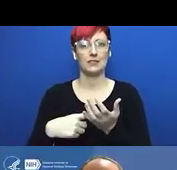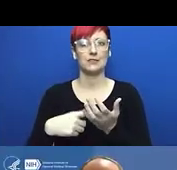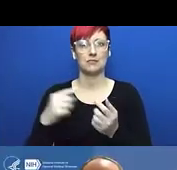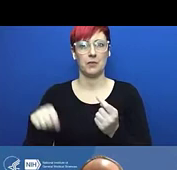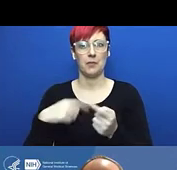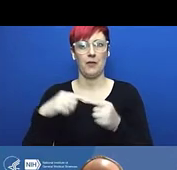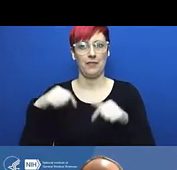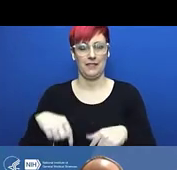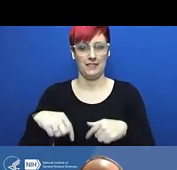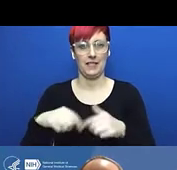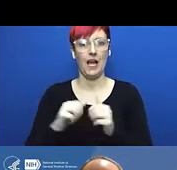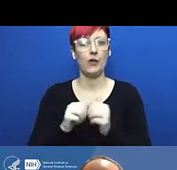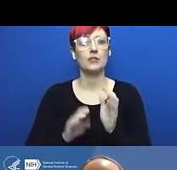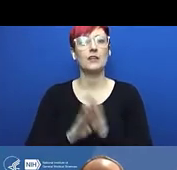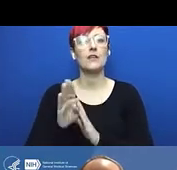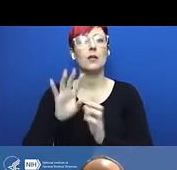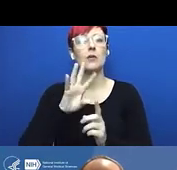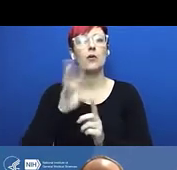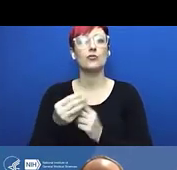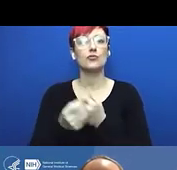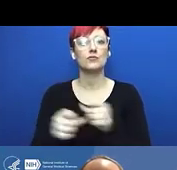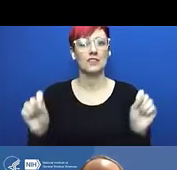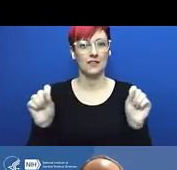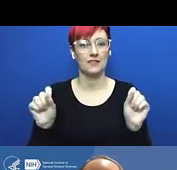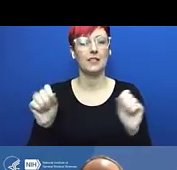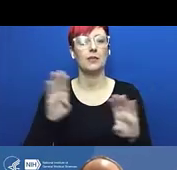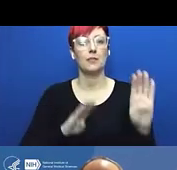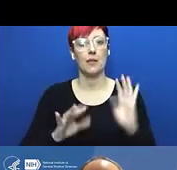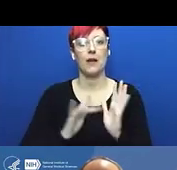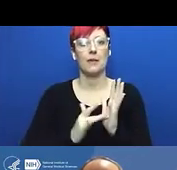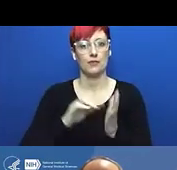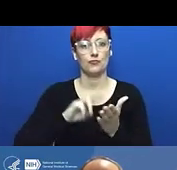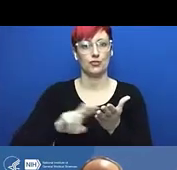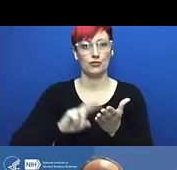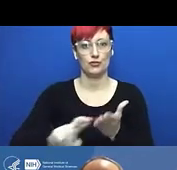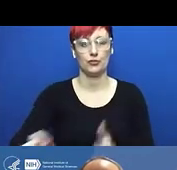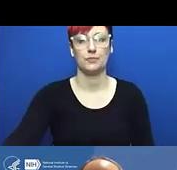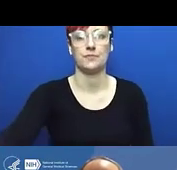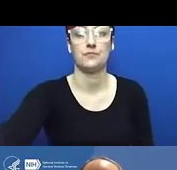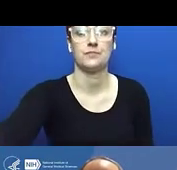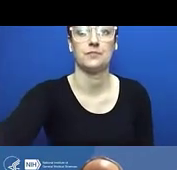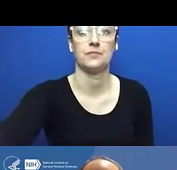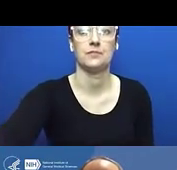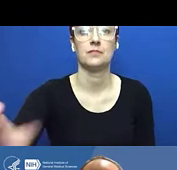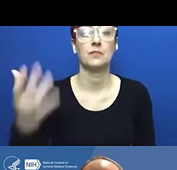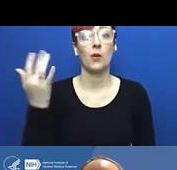Want me to share my slides, too?